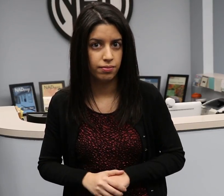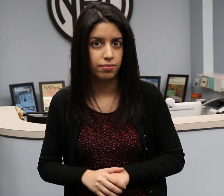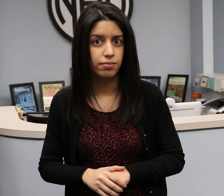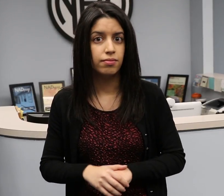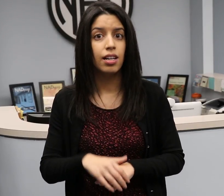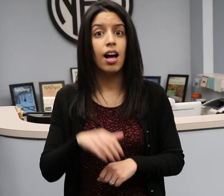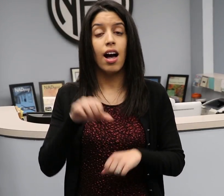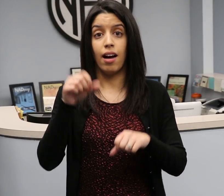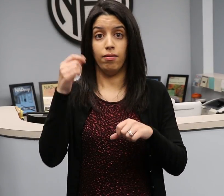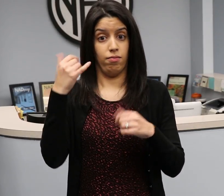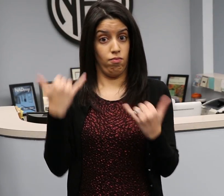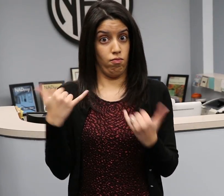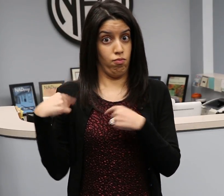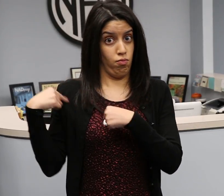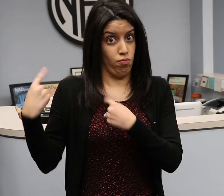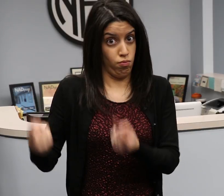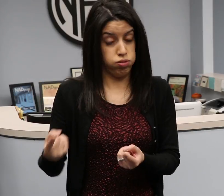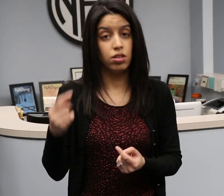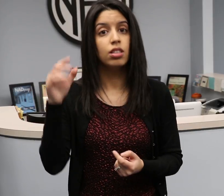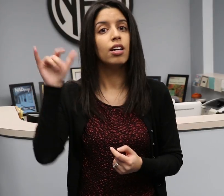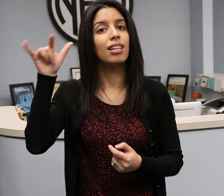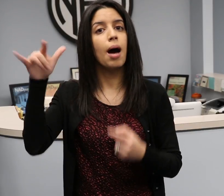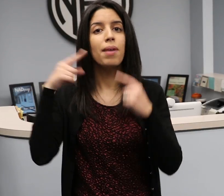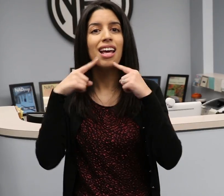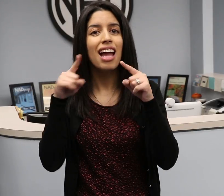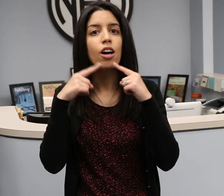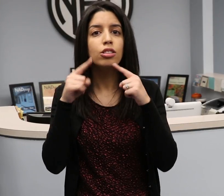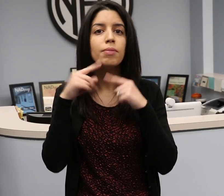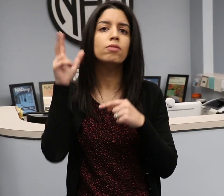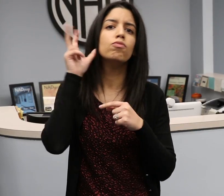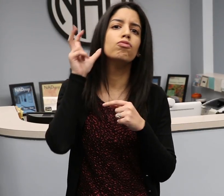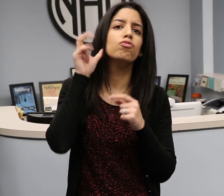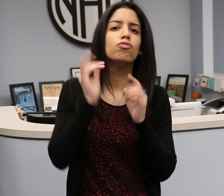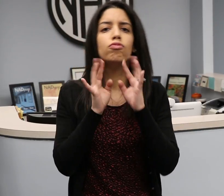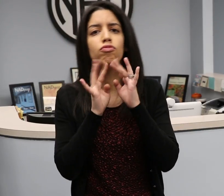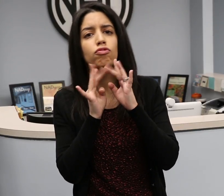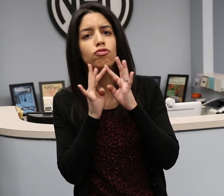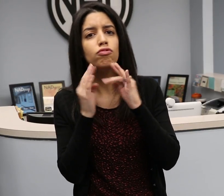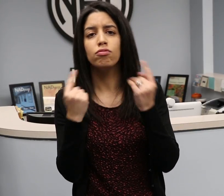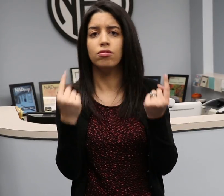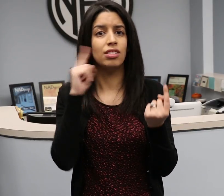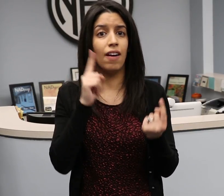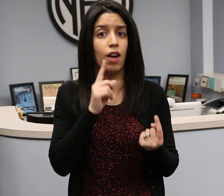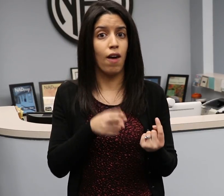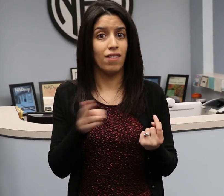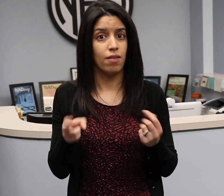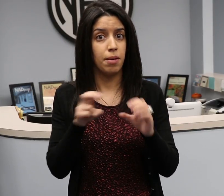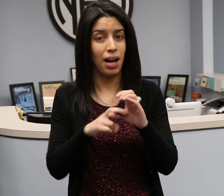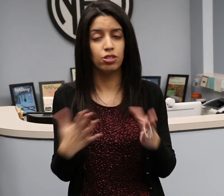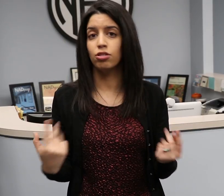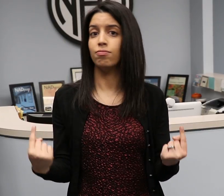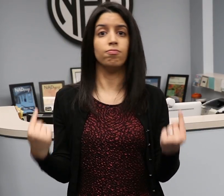The committee will review available technology to decide how deaf and hard of hearing passengers can